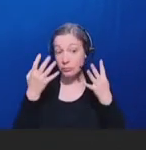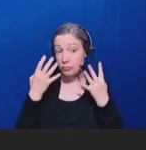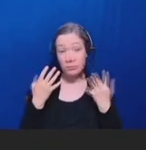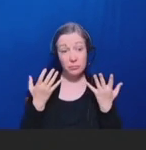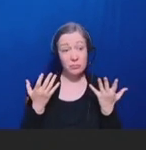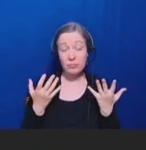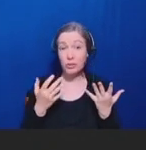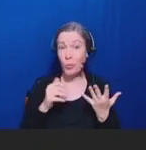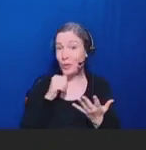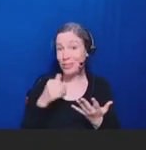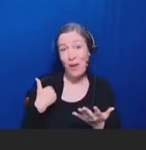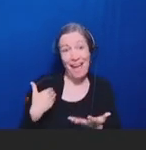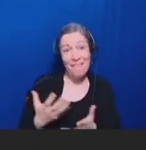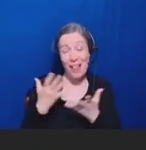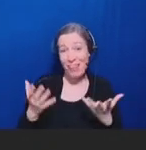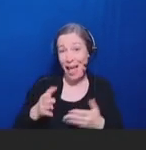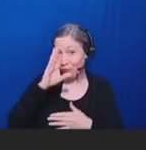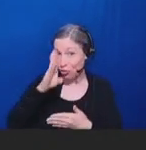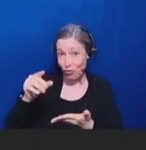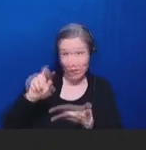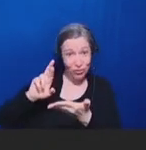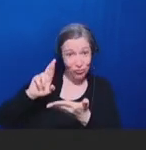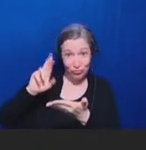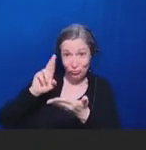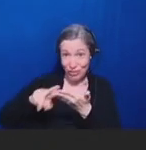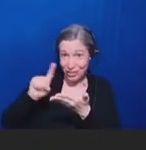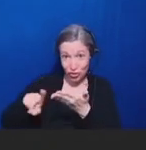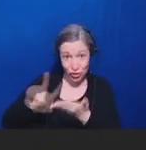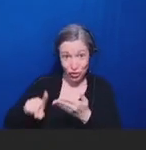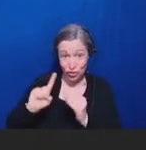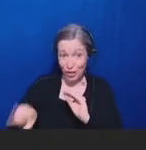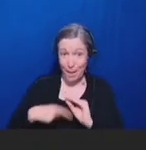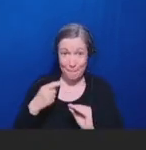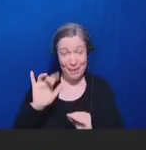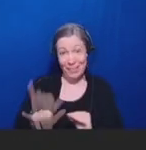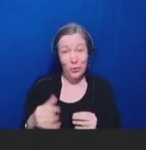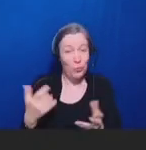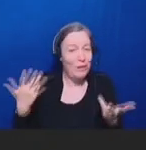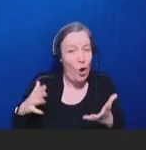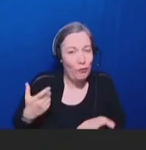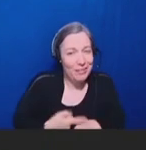we don't have a lot of direct research to draw from, which we've talked about already.